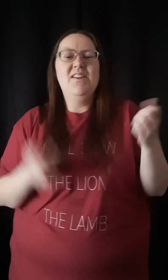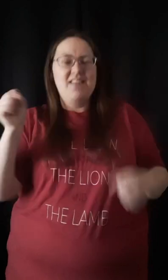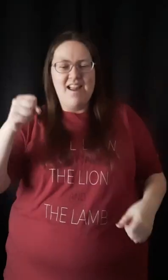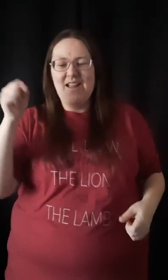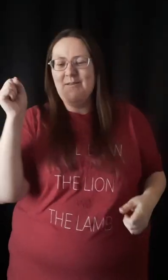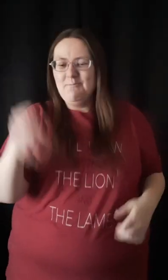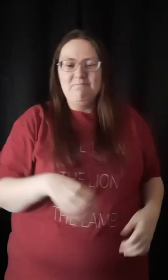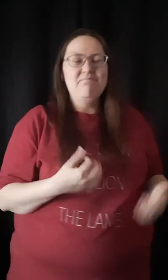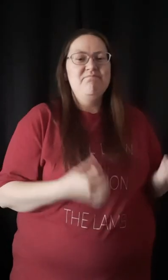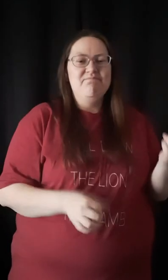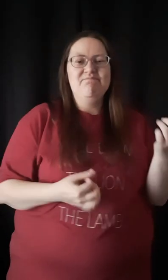Yeah!